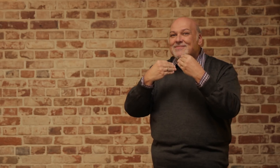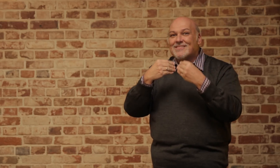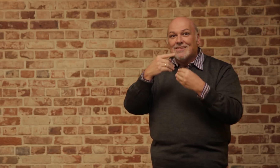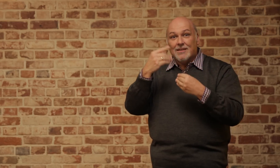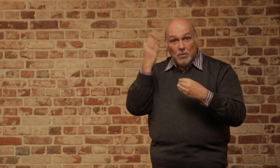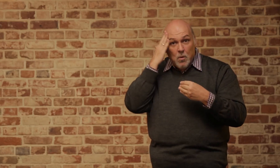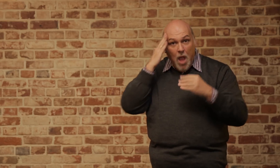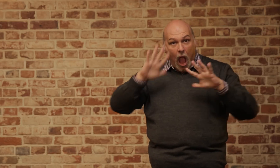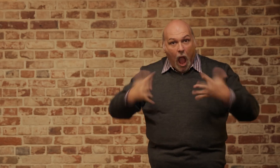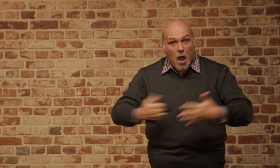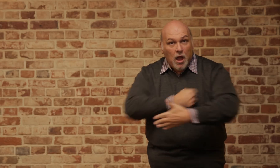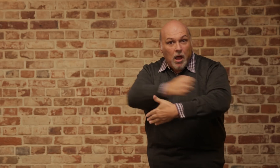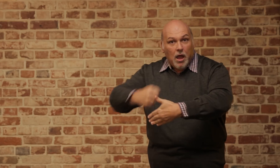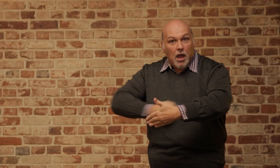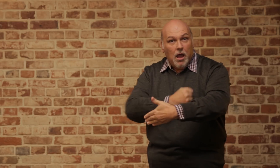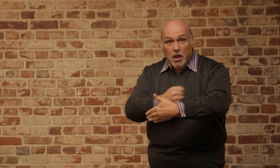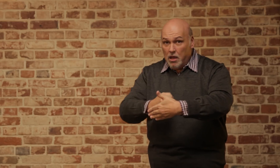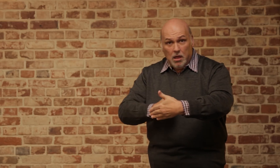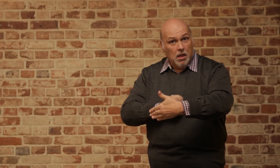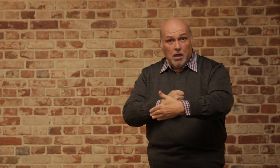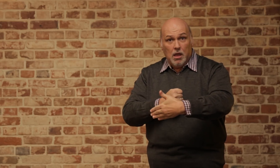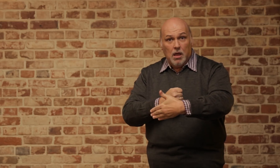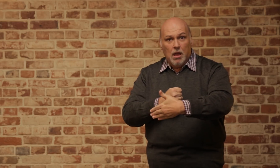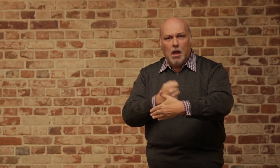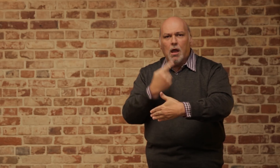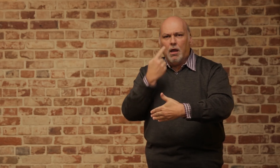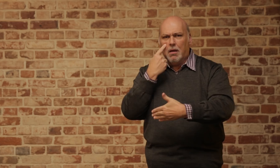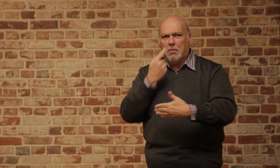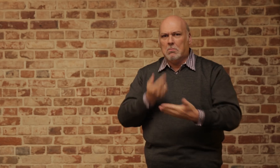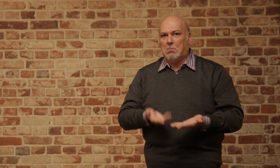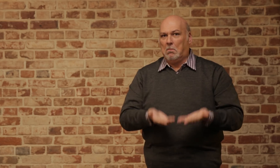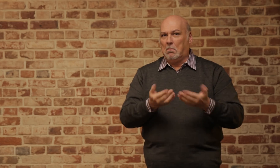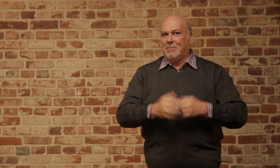Do you know how to cook? Let’s watch CookSign.